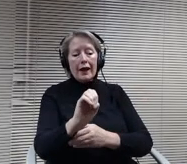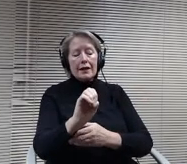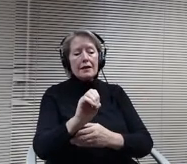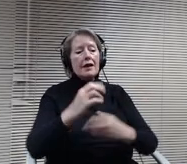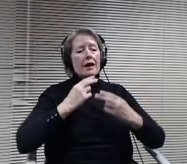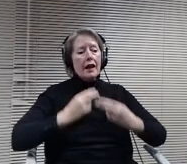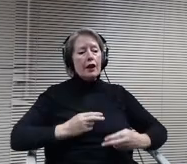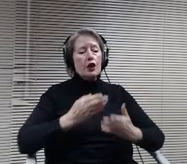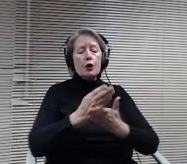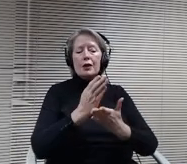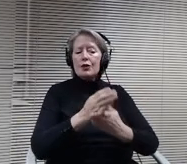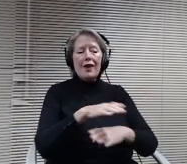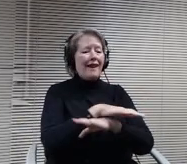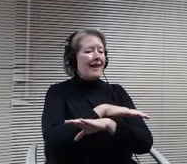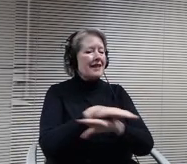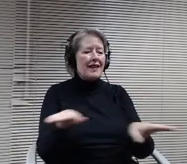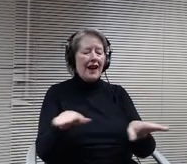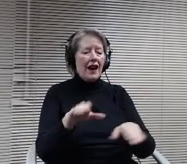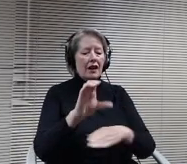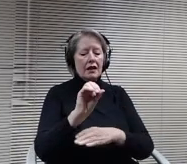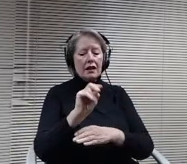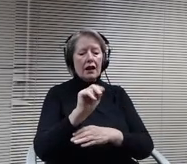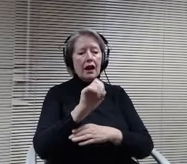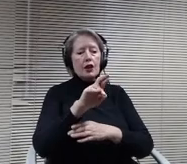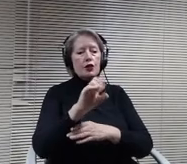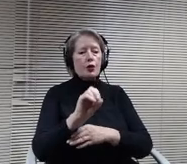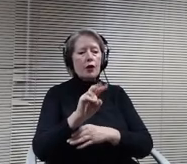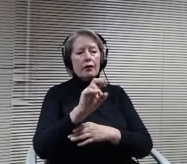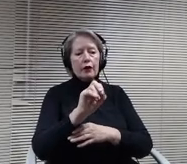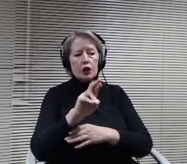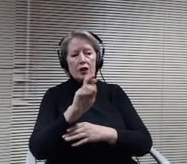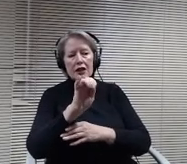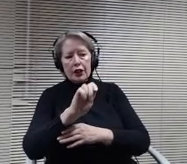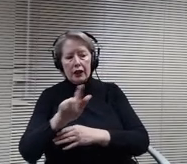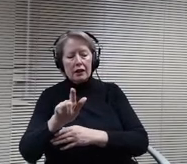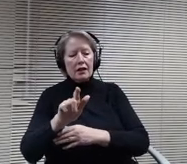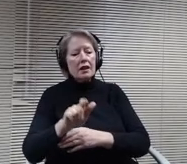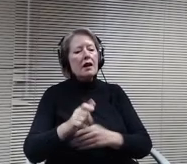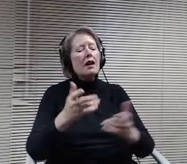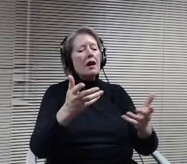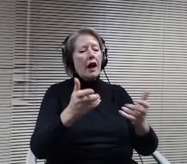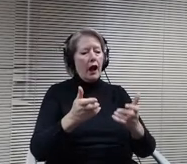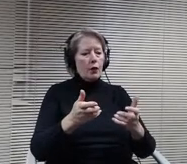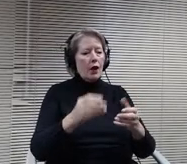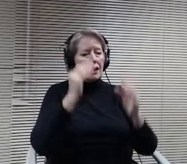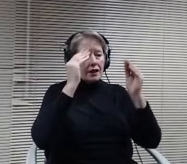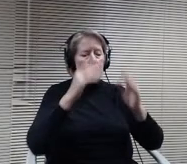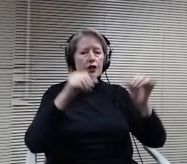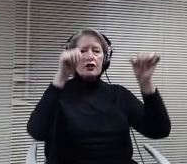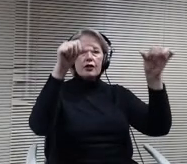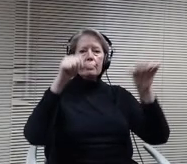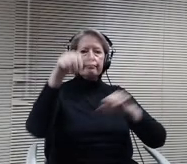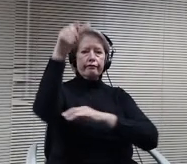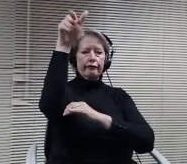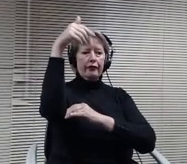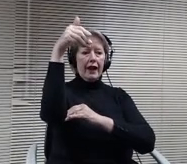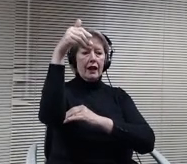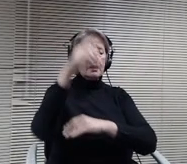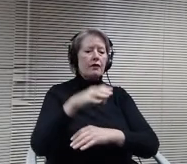sons teachers to display BLM, an LGBTQ plus flags in their classrooms. I fully support policy 606. They is a pronoun.